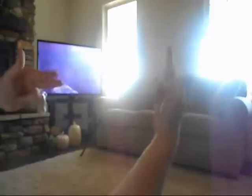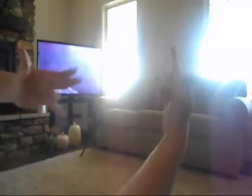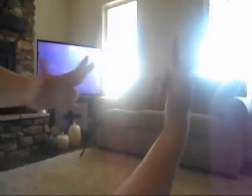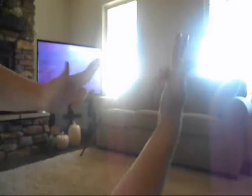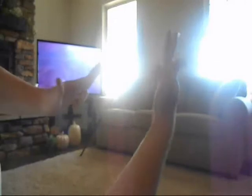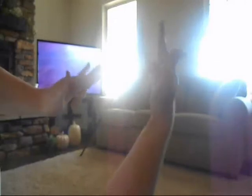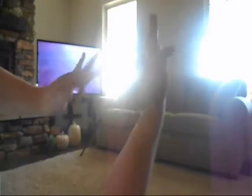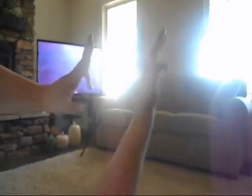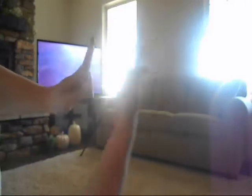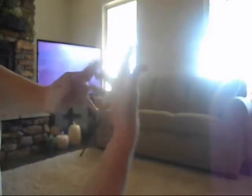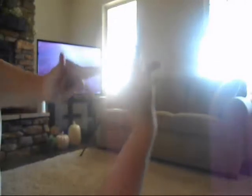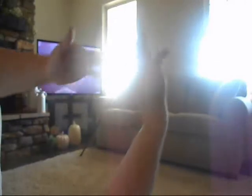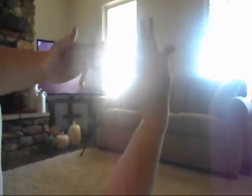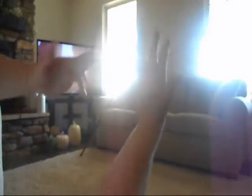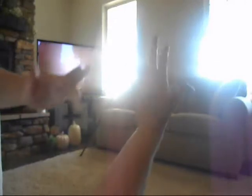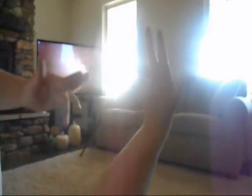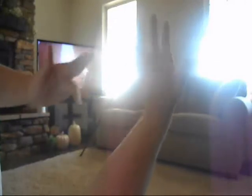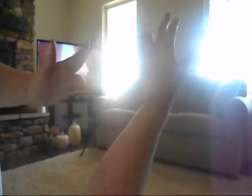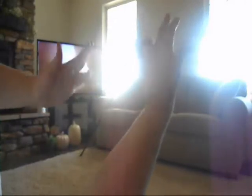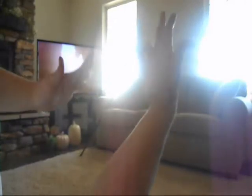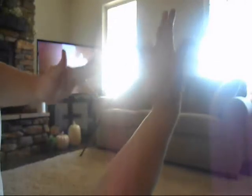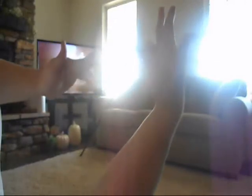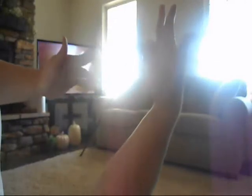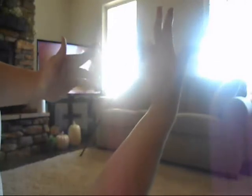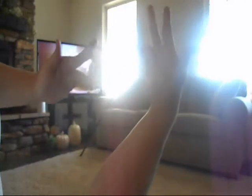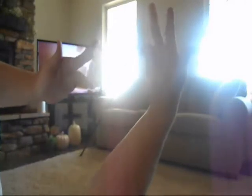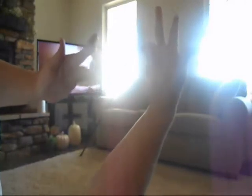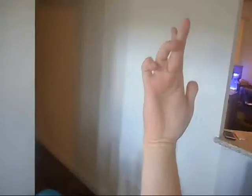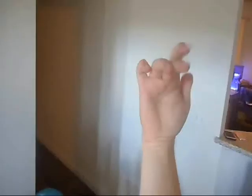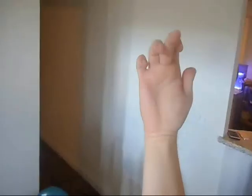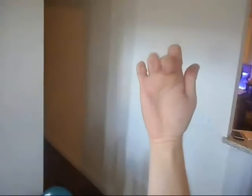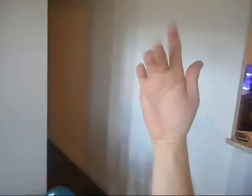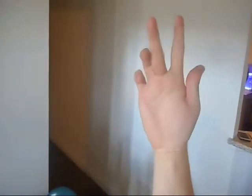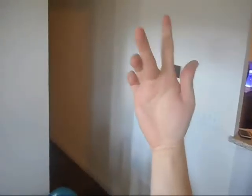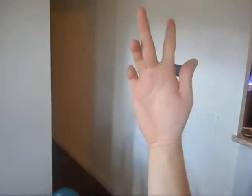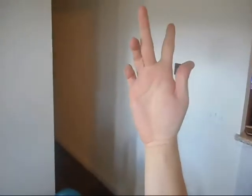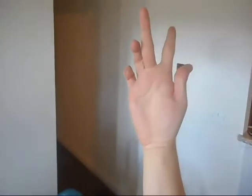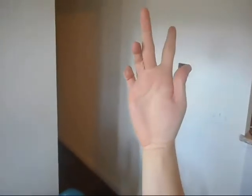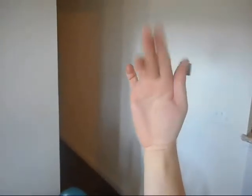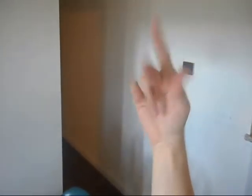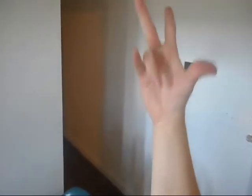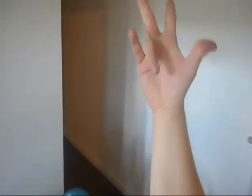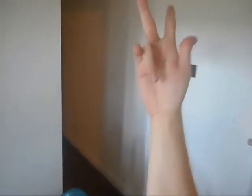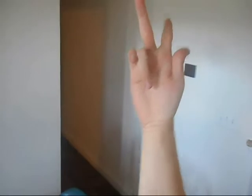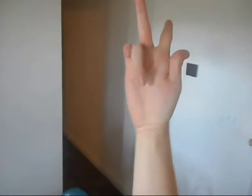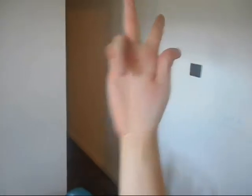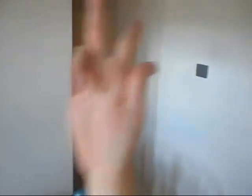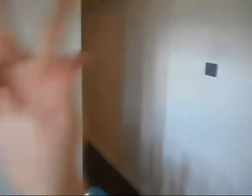Hey, Tyke, My Main Man! Hi. (Duke Chuckling) Oh.